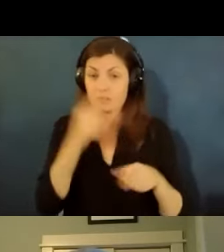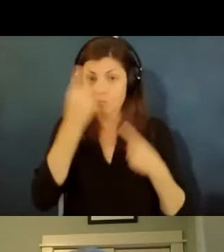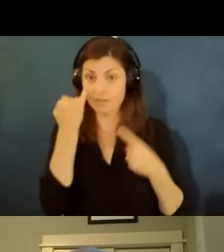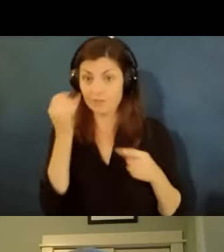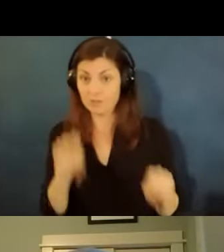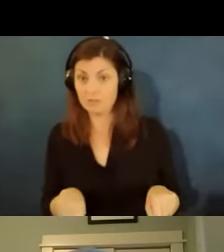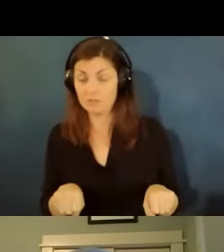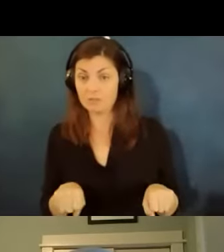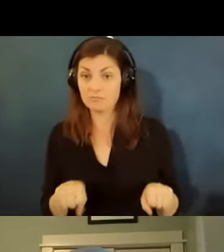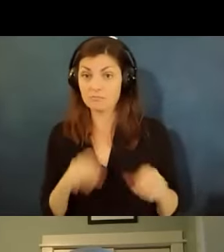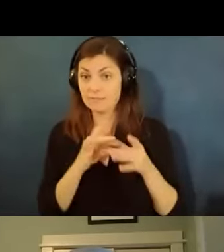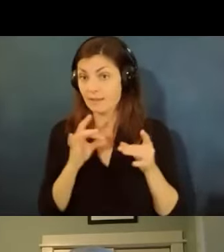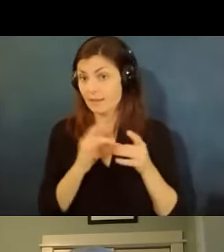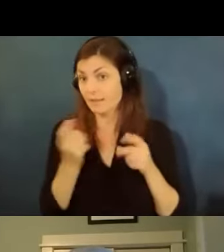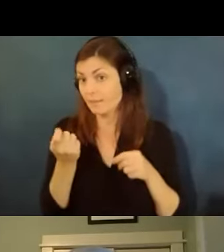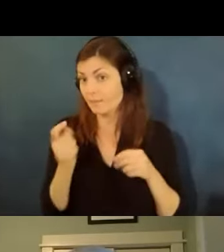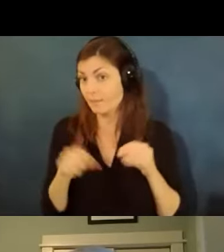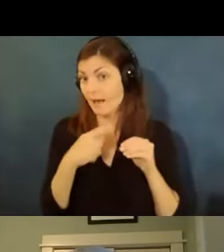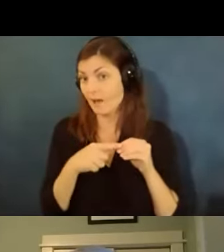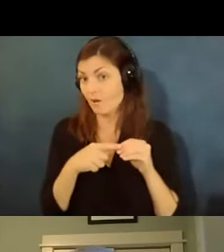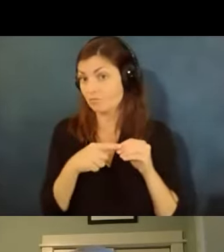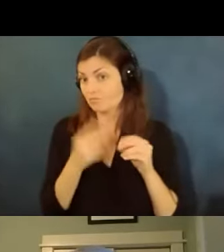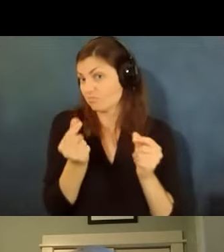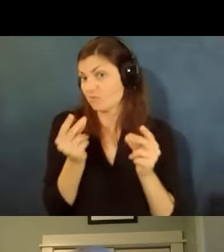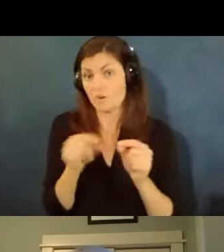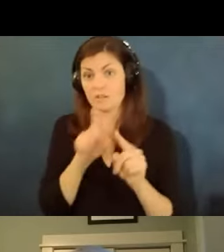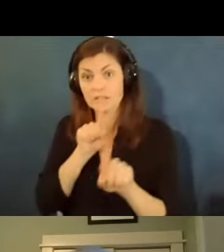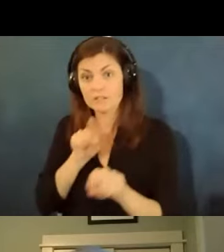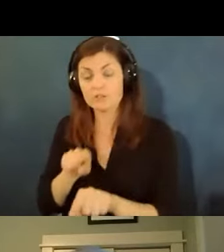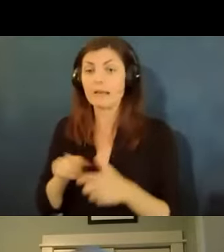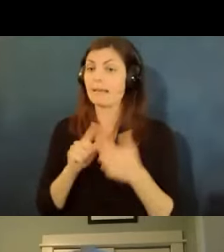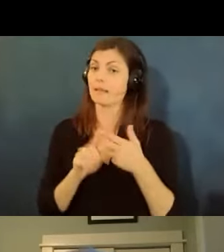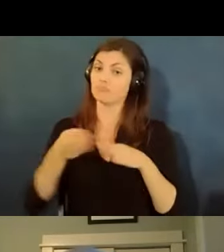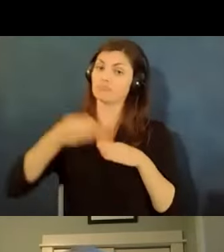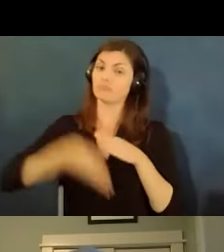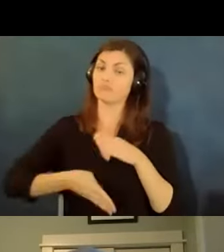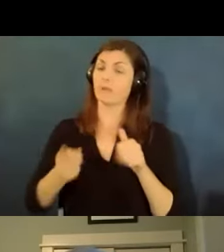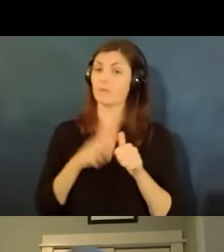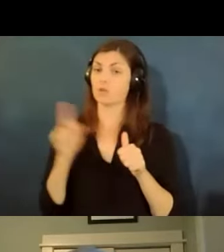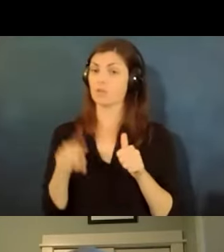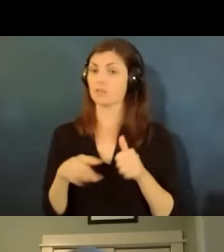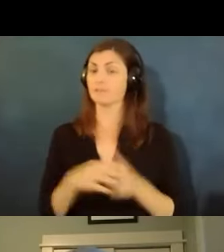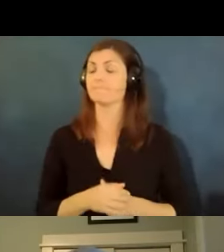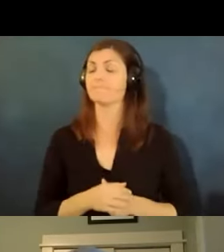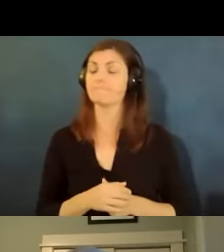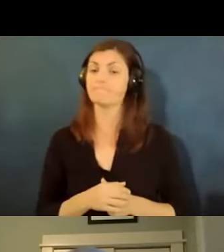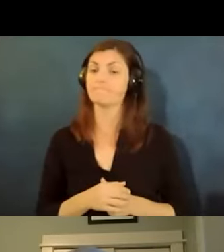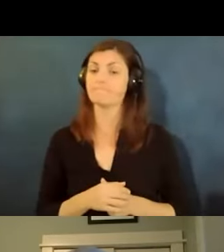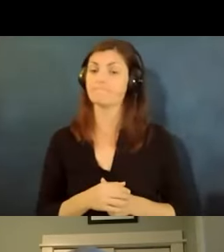um a little bit about them and then we'll wrap up um the first one here um that has